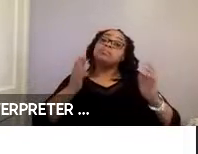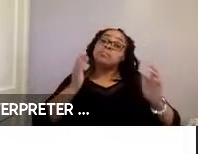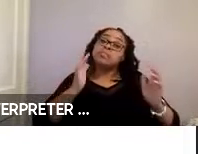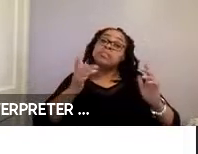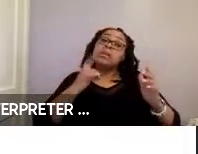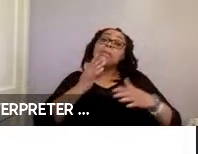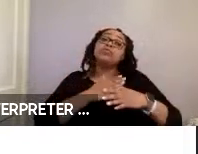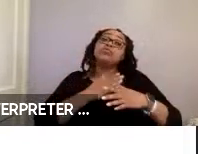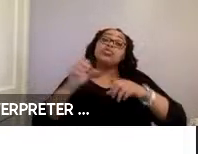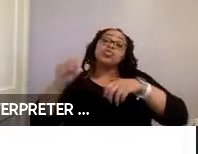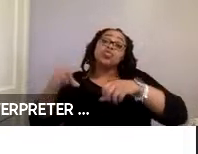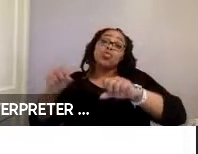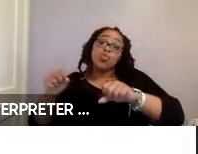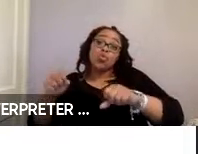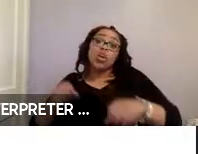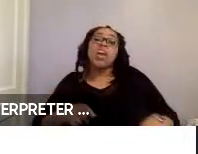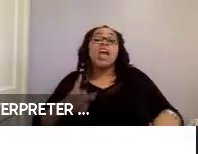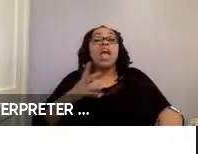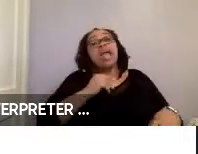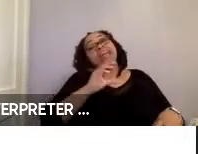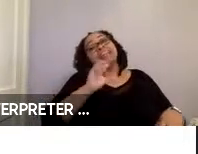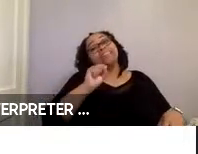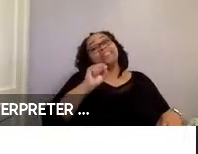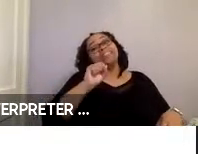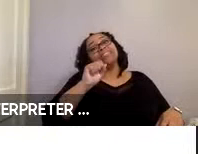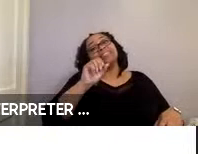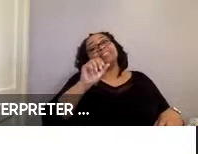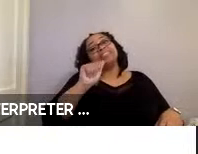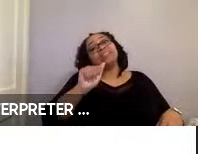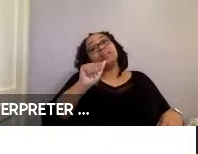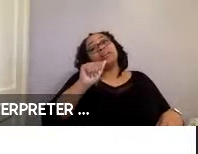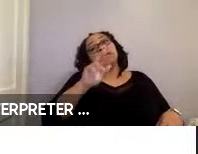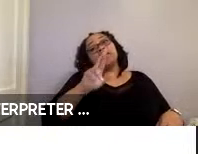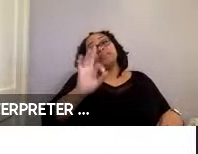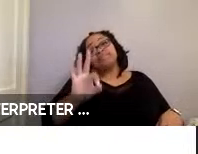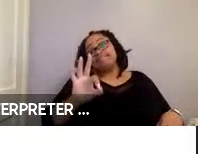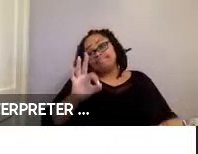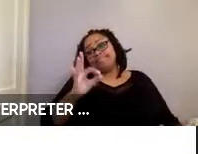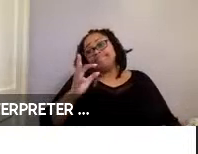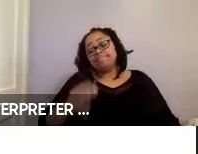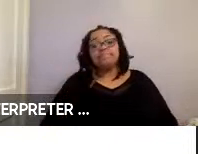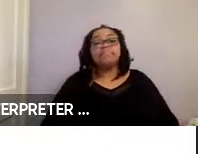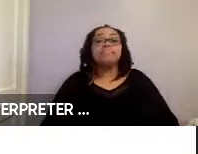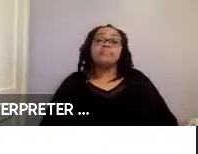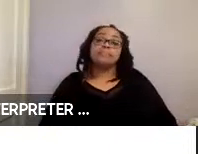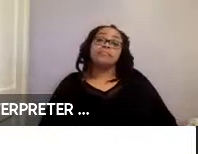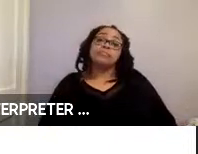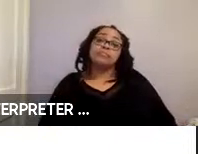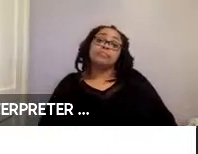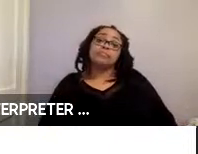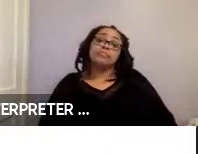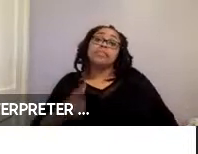scooter devices and the semi-automated rear-facing in the fields. Potential reasons for these